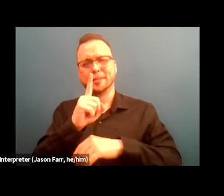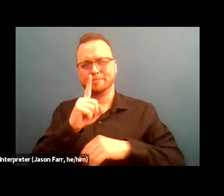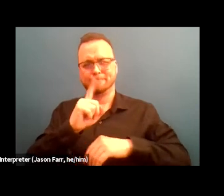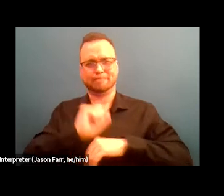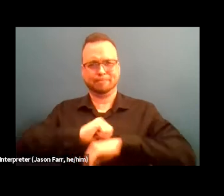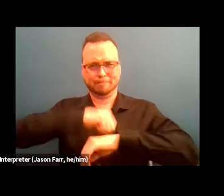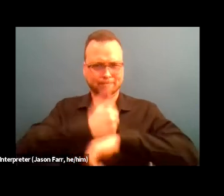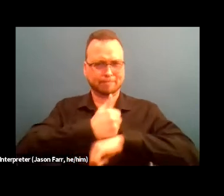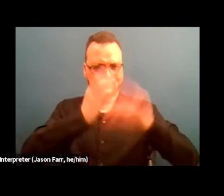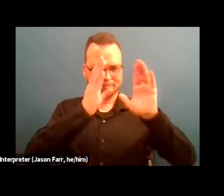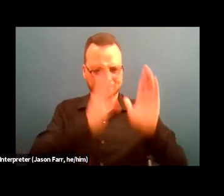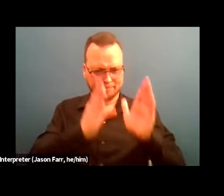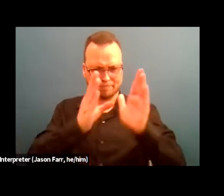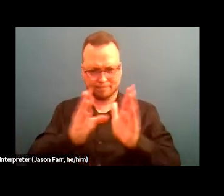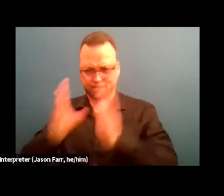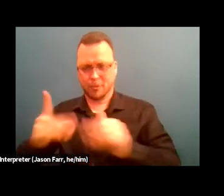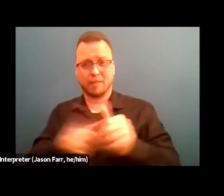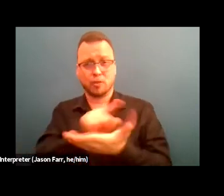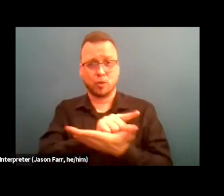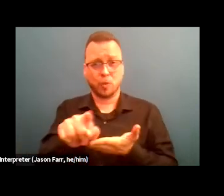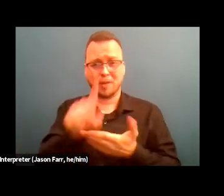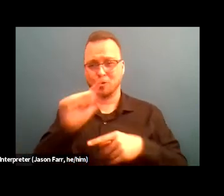of training for all employees across the agency,